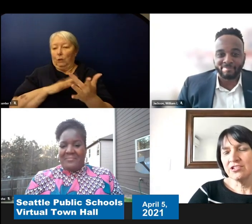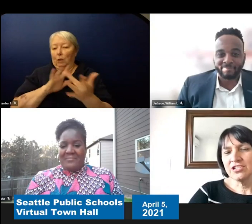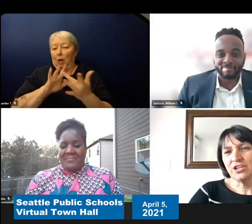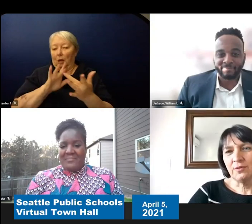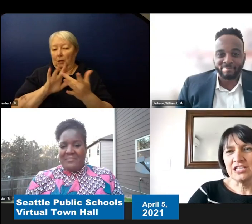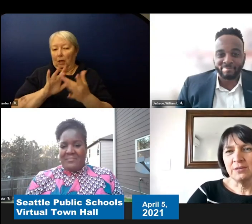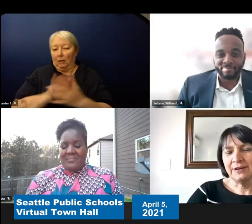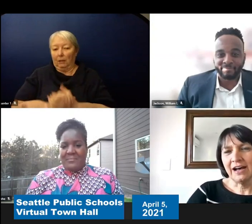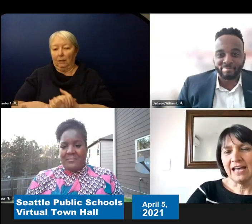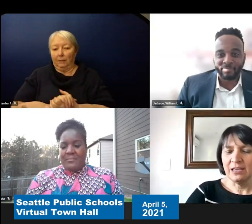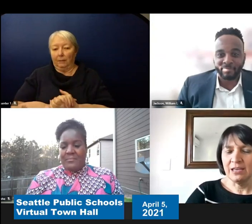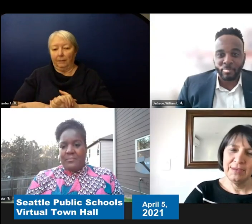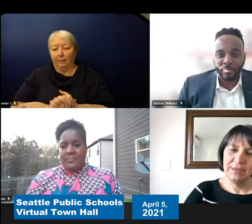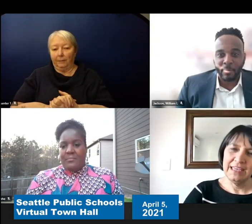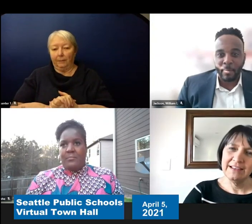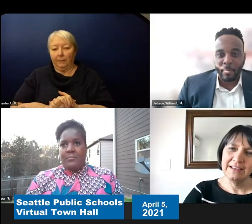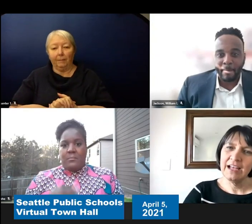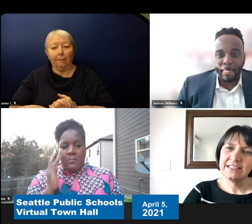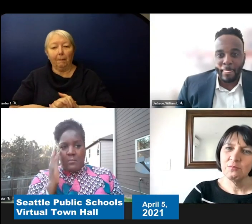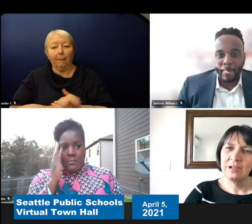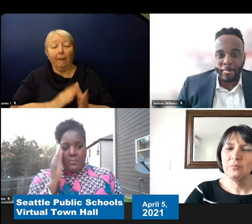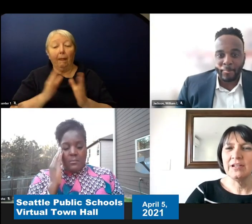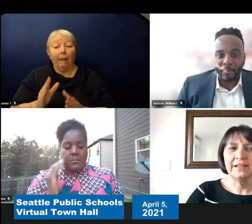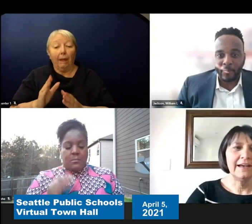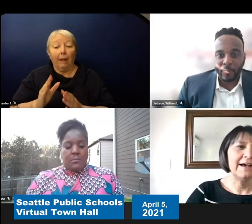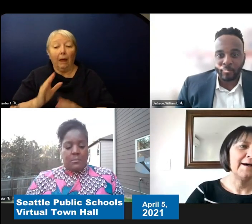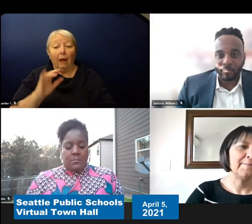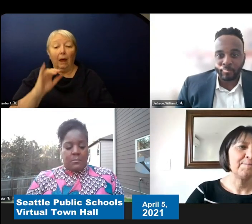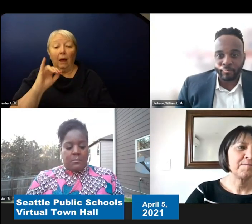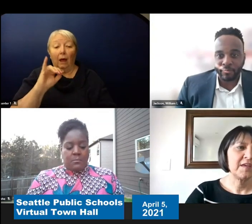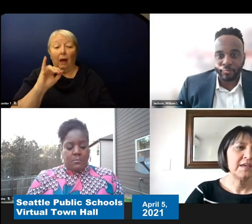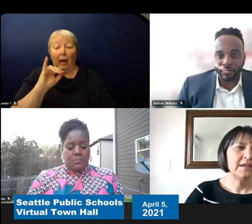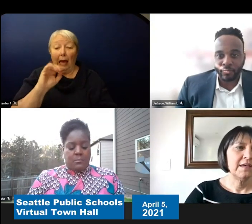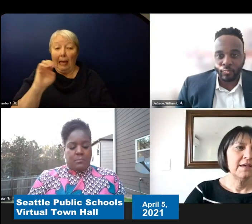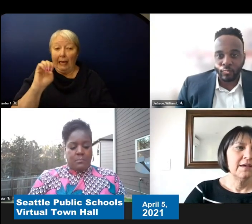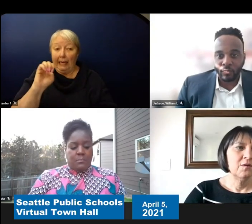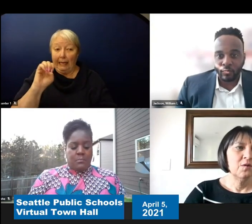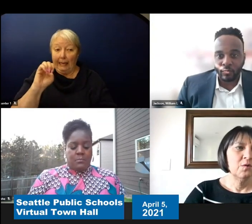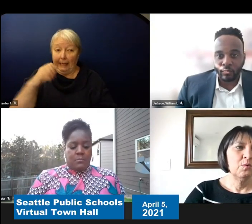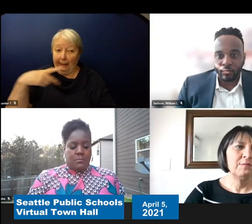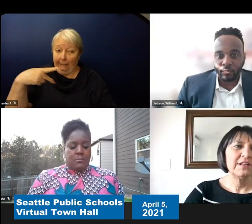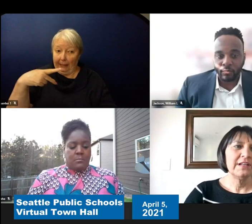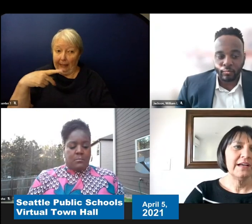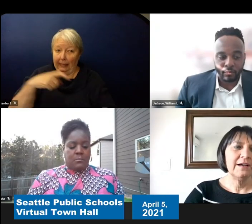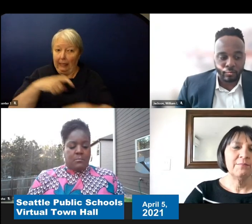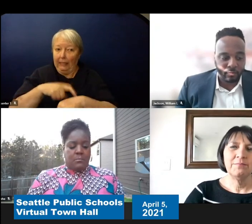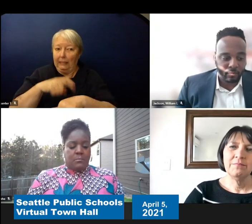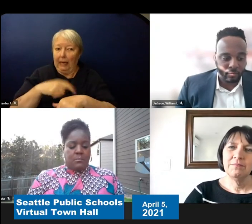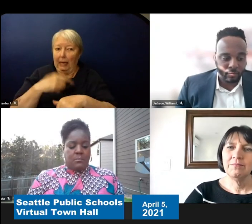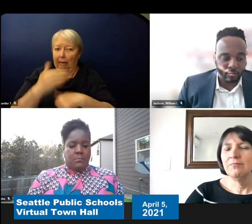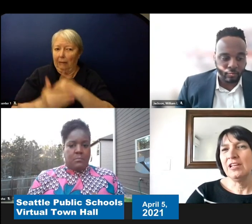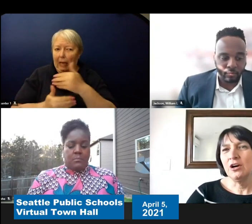Pedroza there's just a question about IEP timelines and when will when will we know